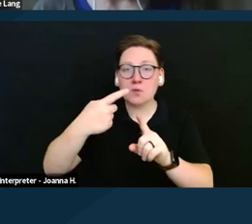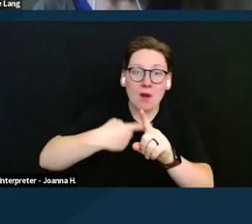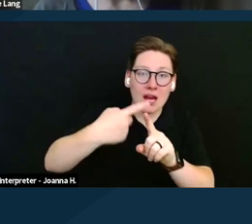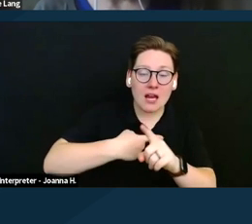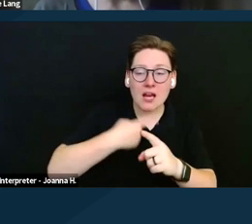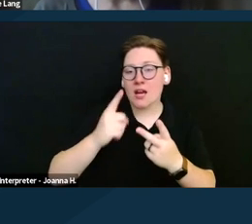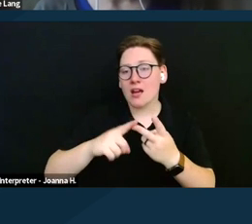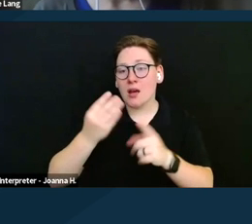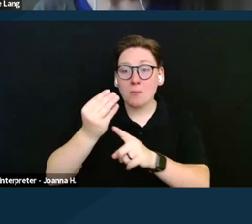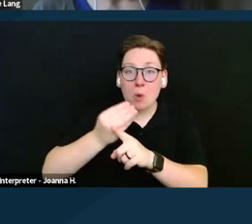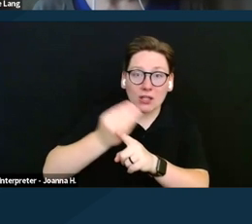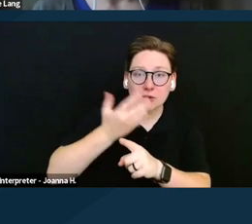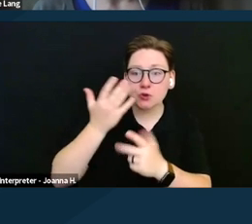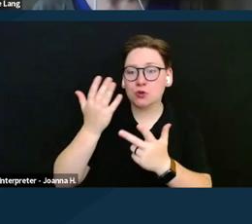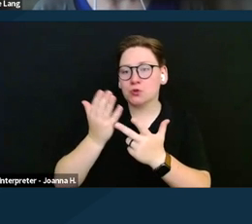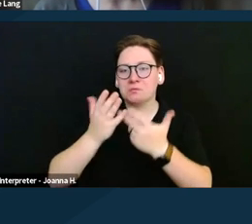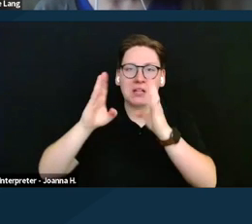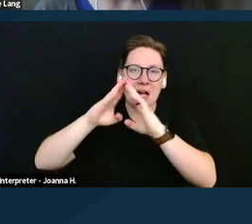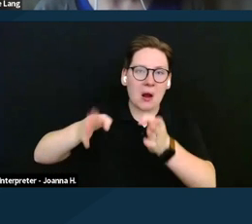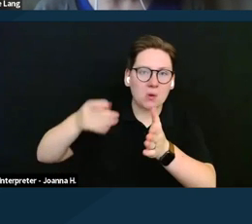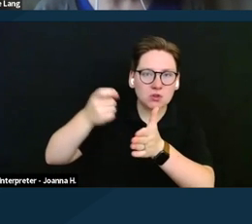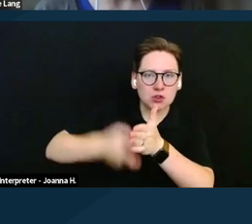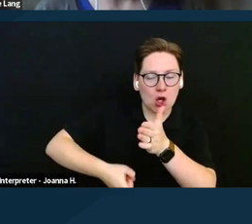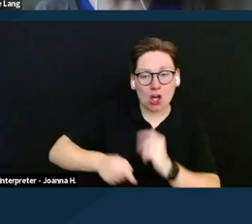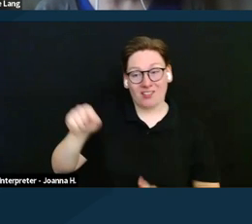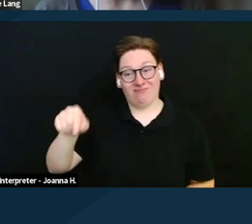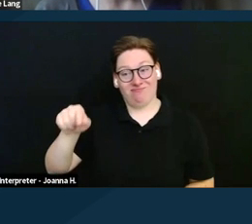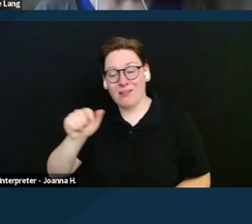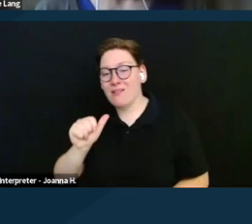housing costs paid by the non-SSI person